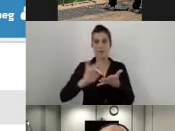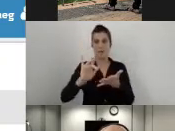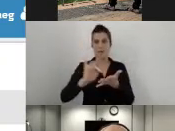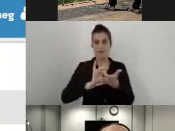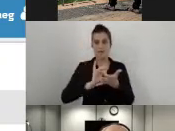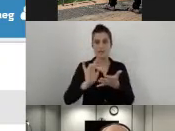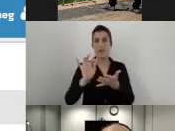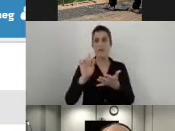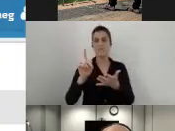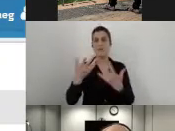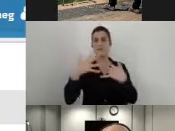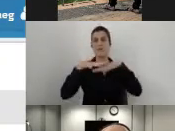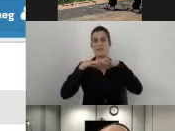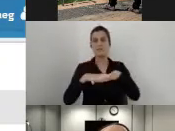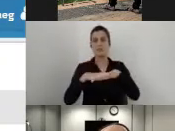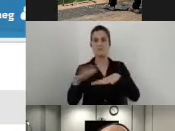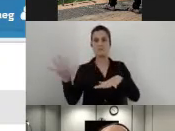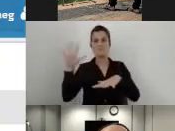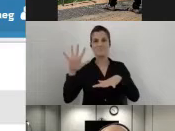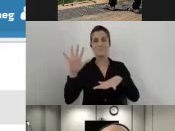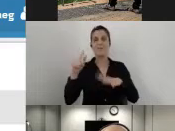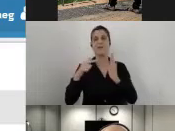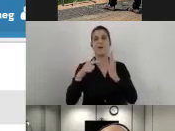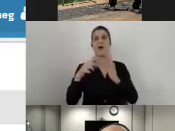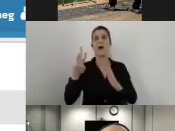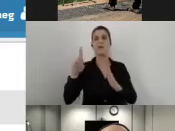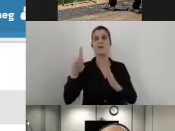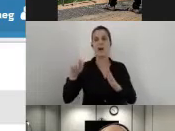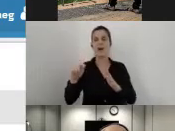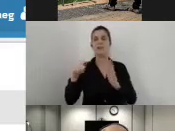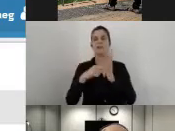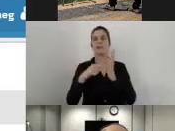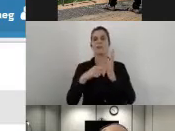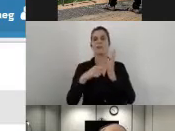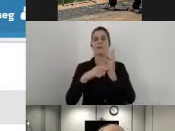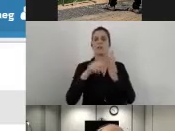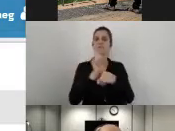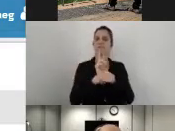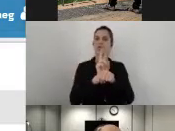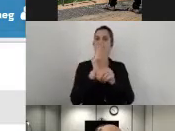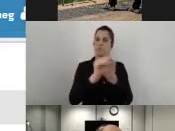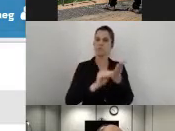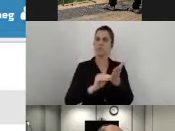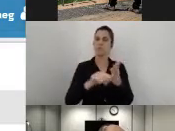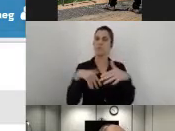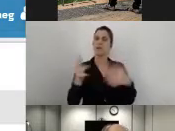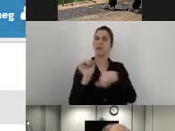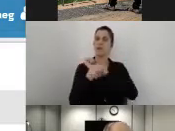it to maintain the data and to provide the support for our users.